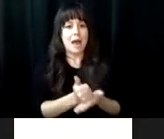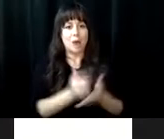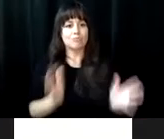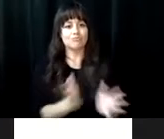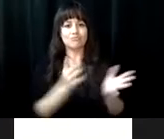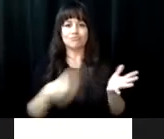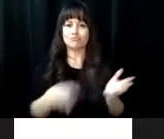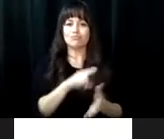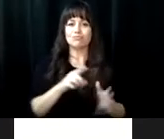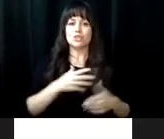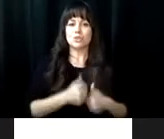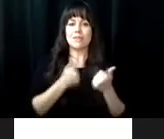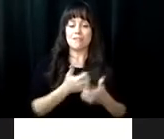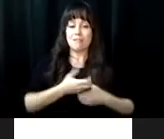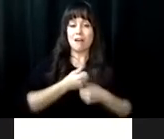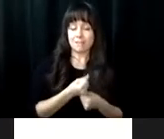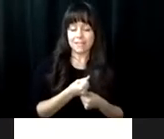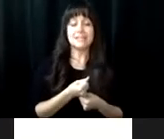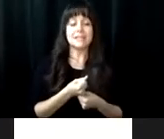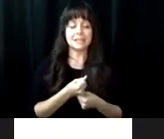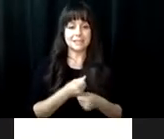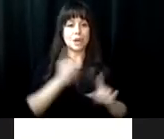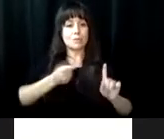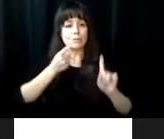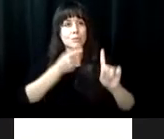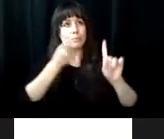how you can help blind Virginians engage actively in the world around